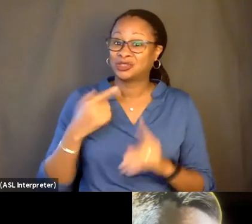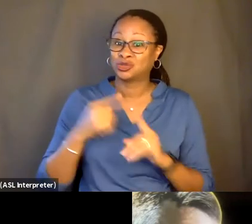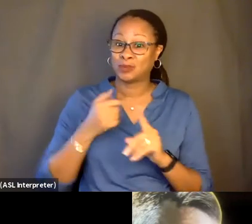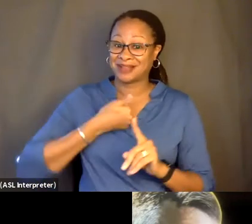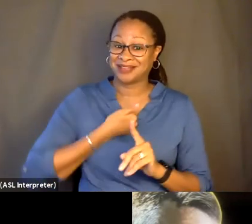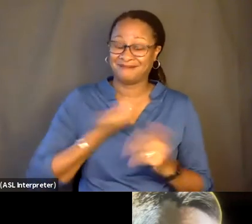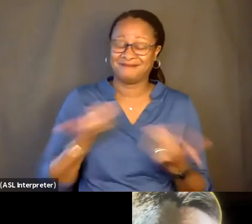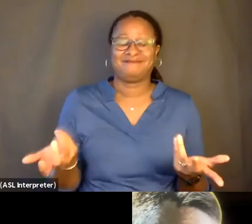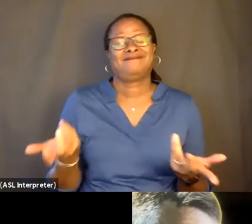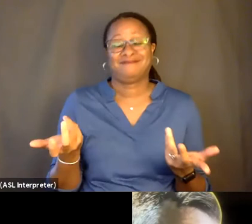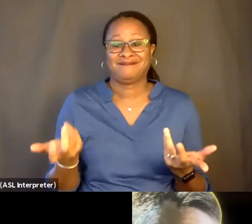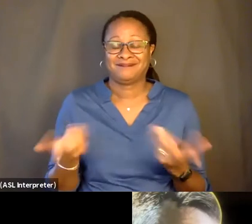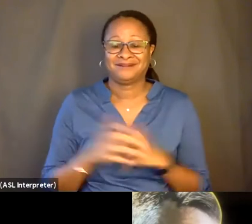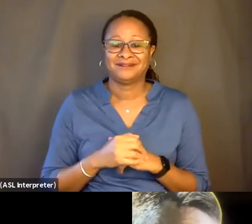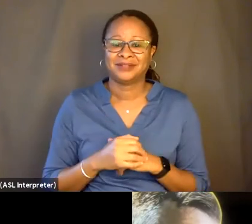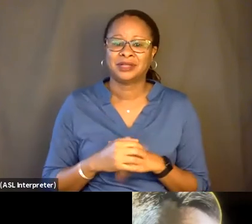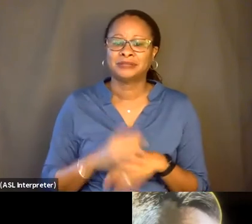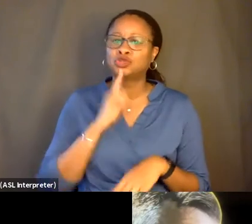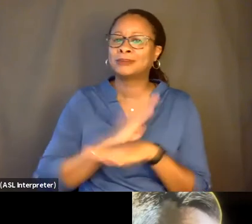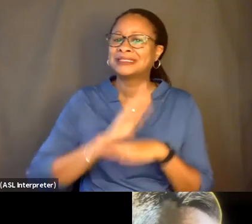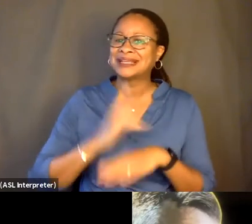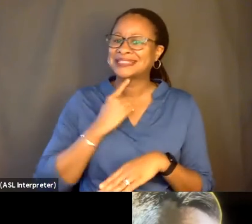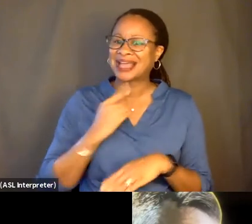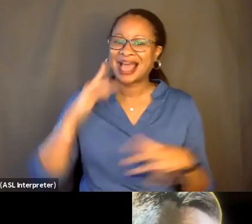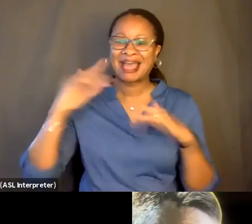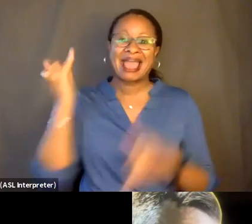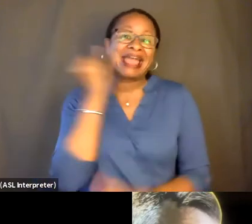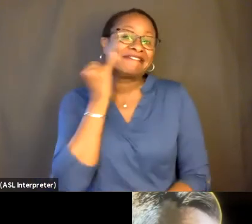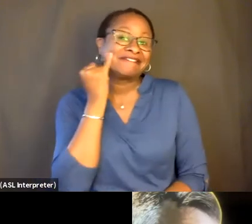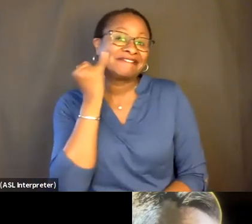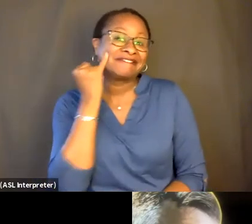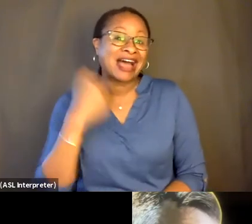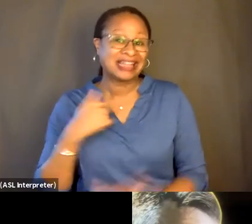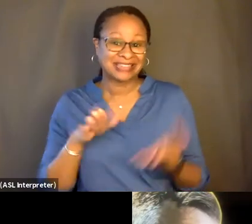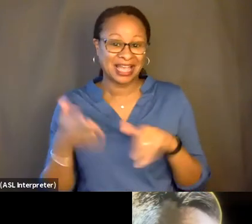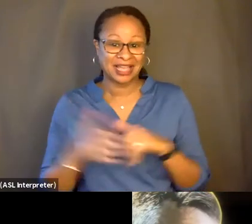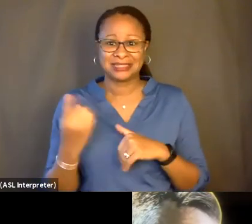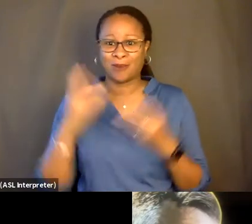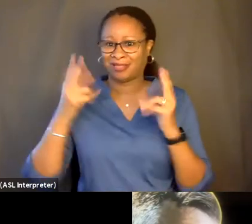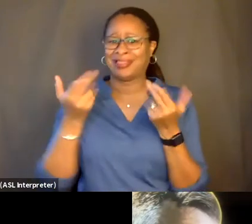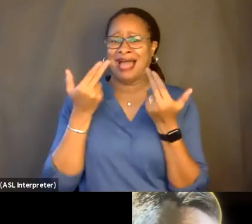you know, I literally said, out loud, "if I die." [CHUCKLES] And someone laughed at me.